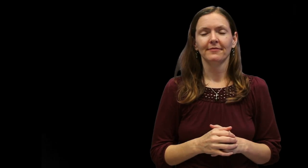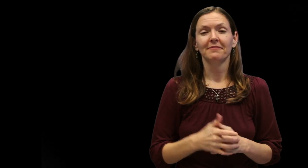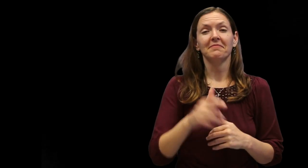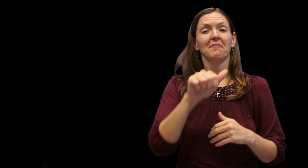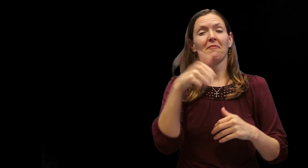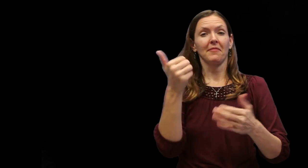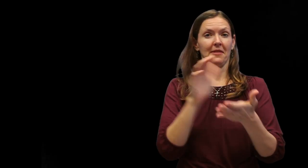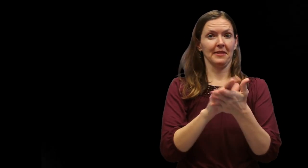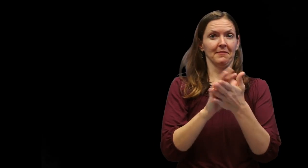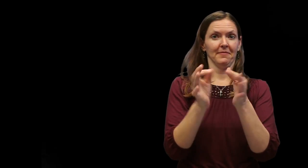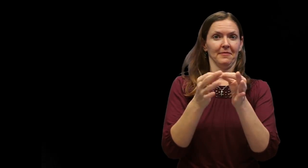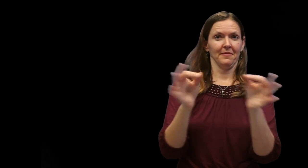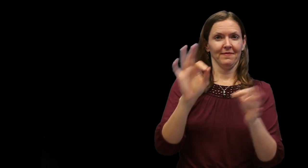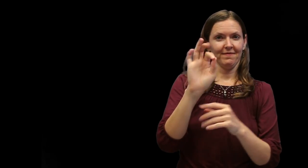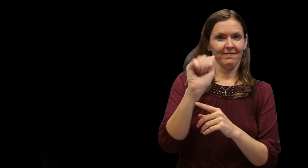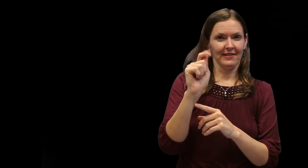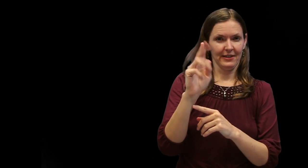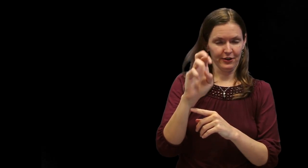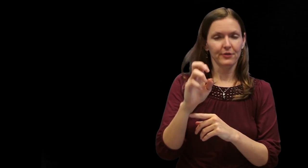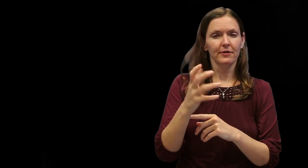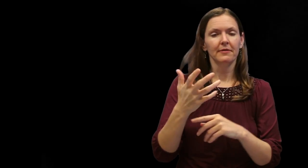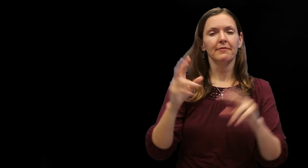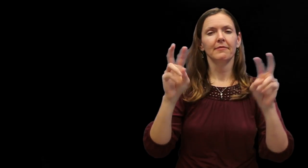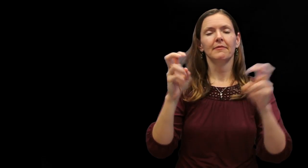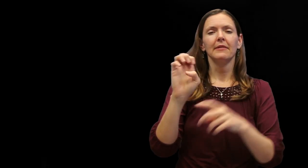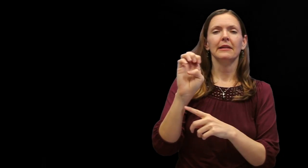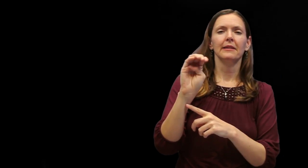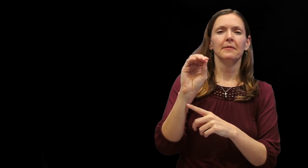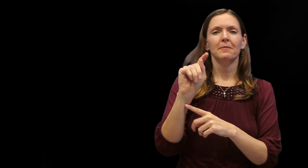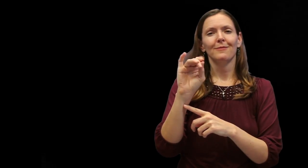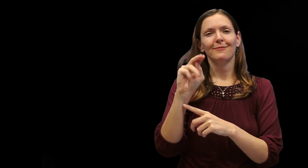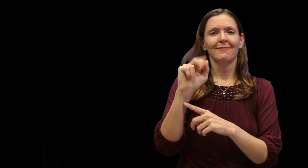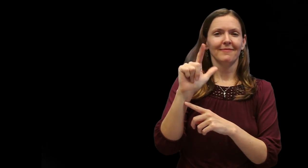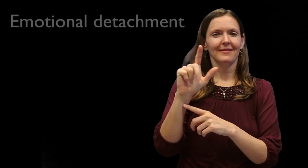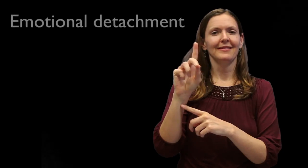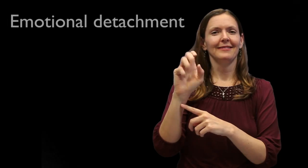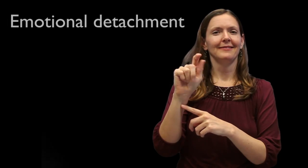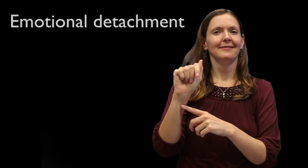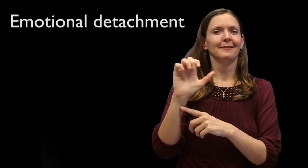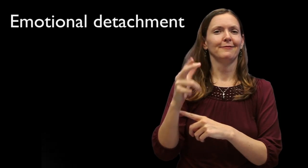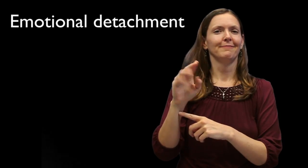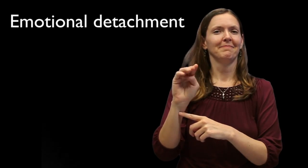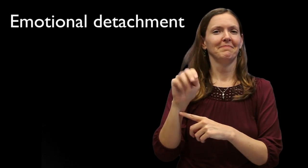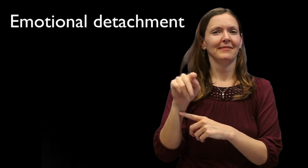Another feature of academic languages is called "emotional detachment".